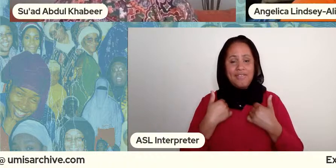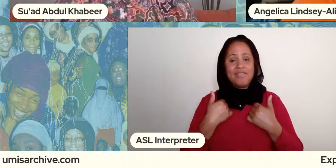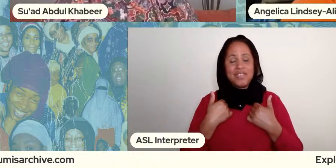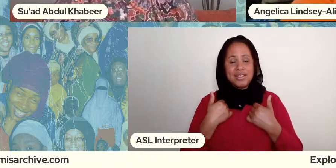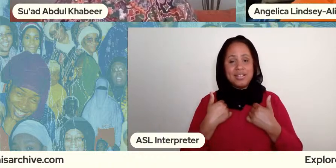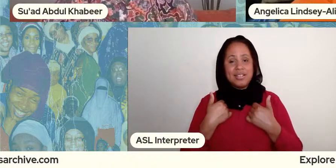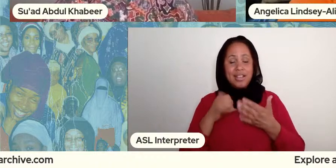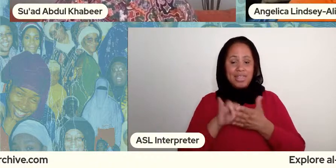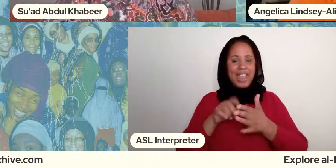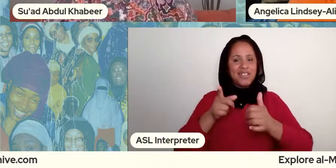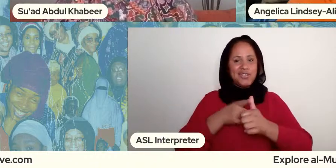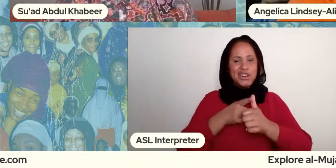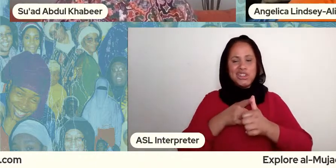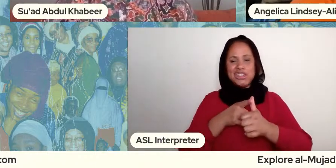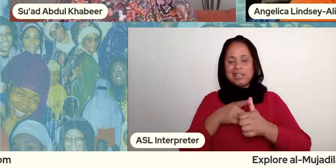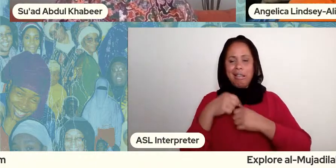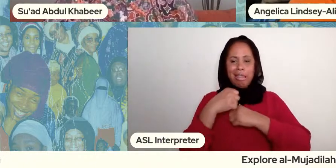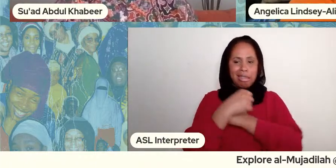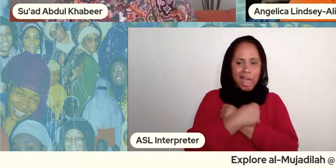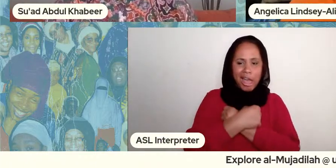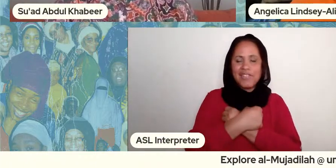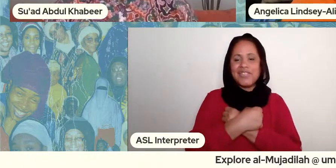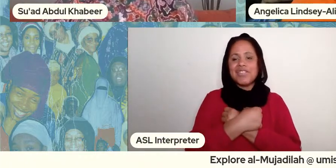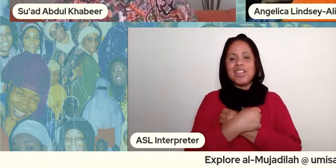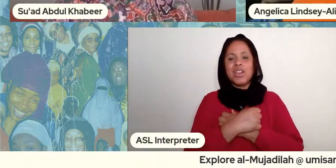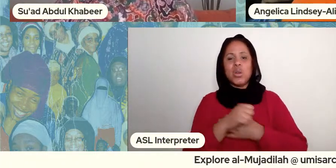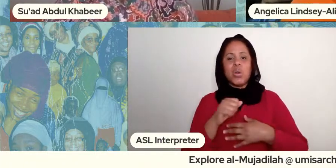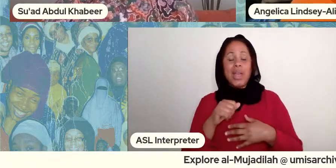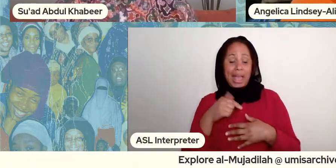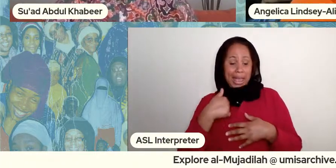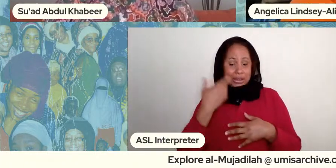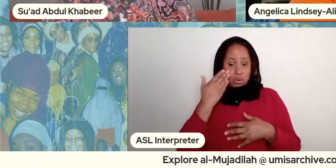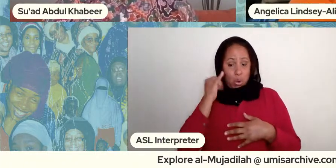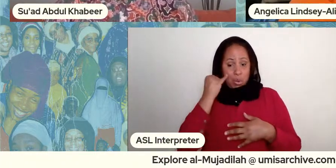first love i don't know if he was her first love but that early love that comes about at a time